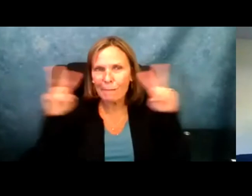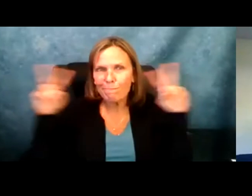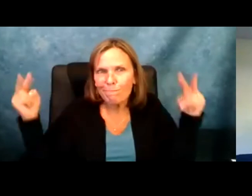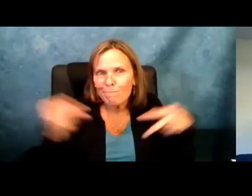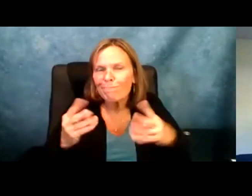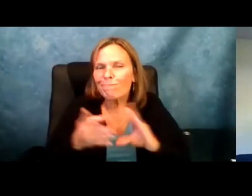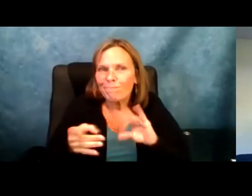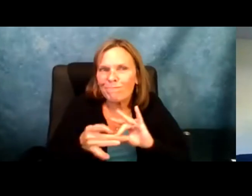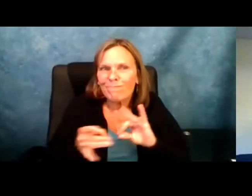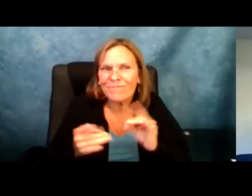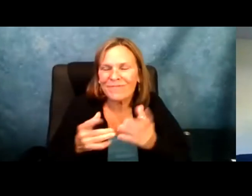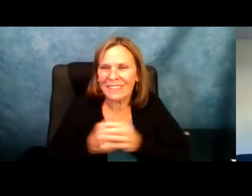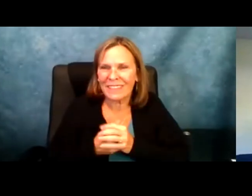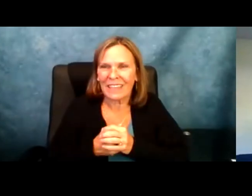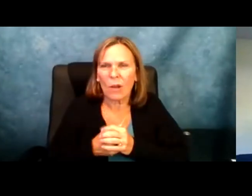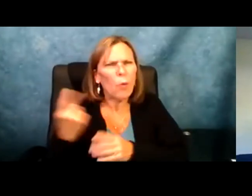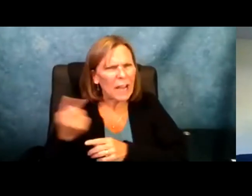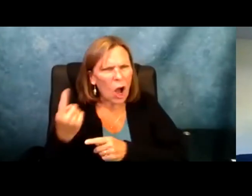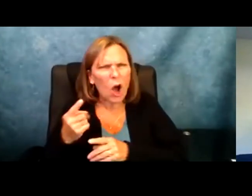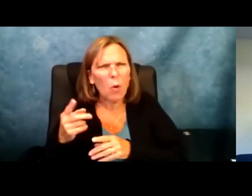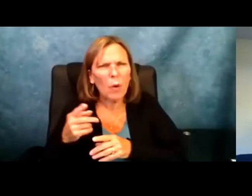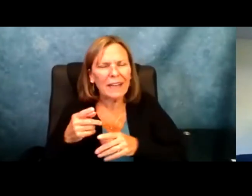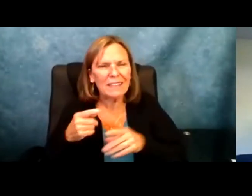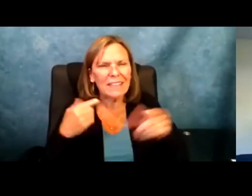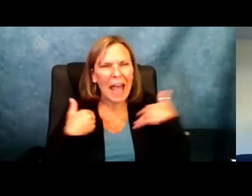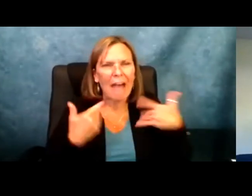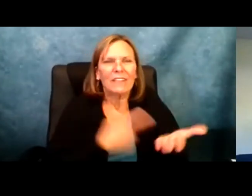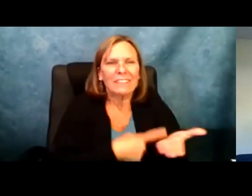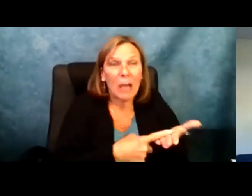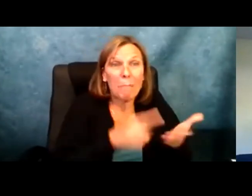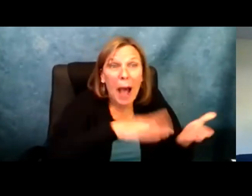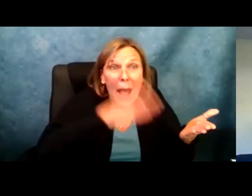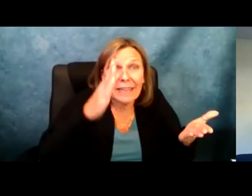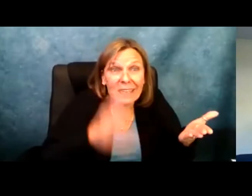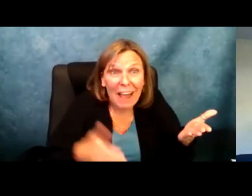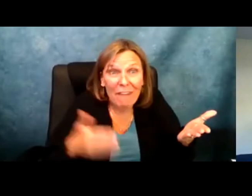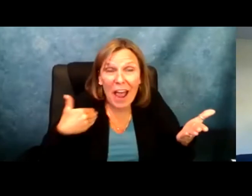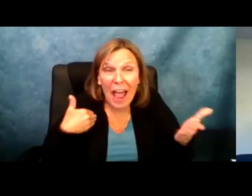we are having the youth voice this time in the Disability Awareness